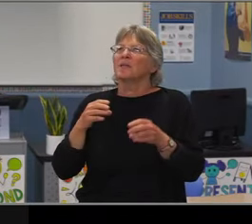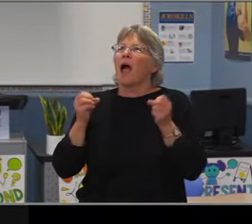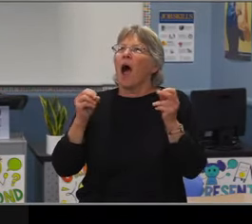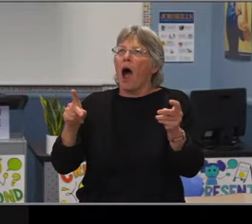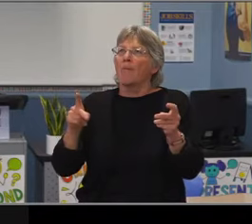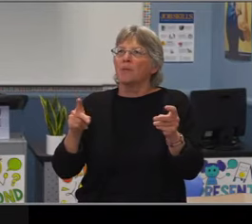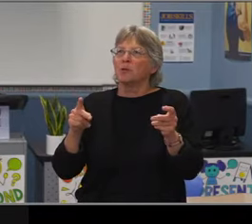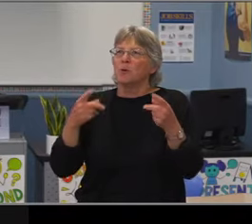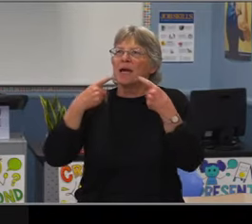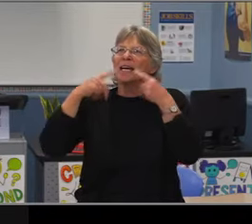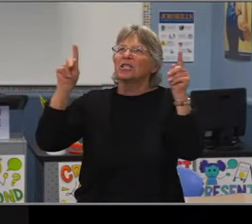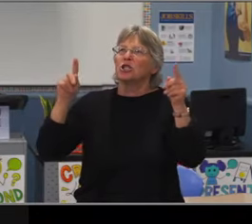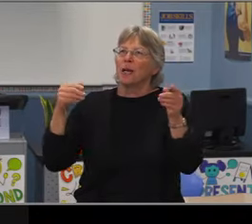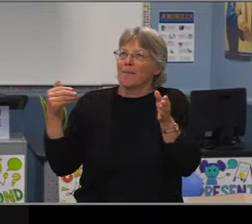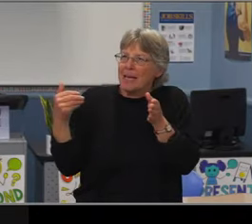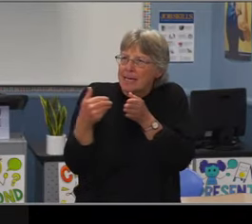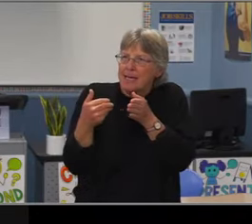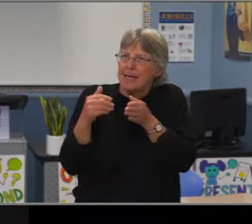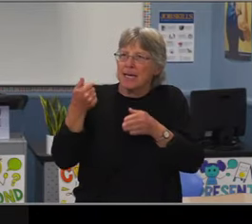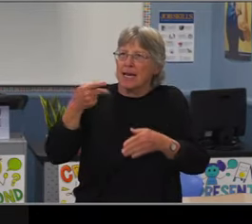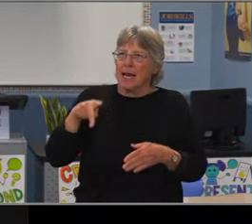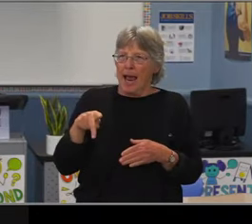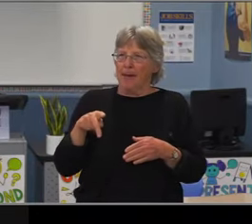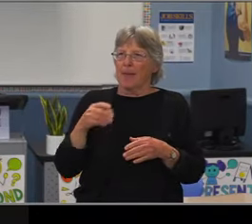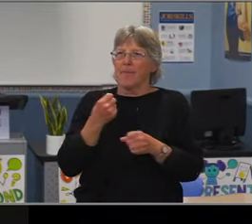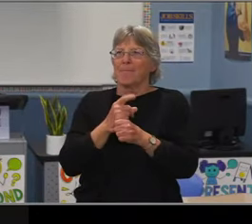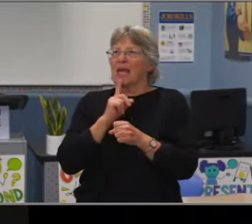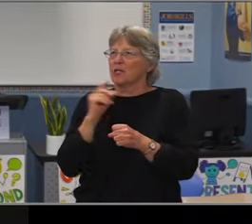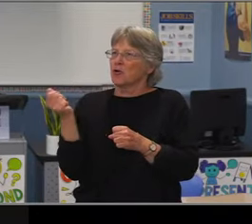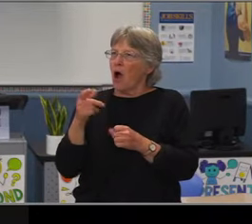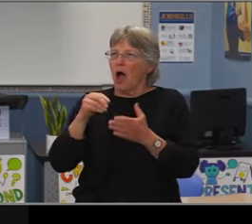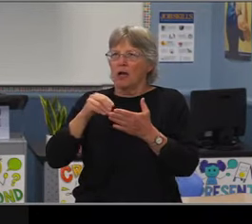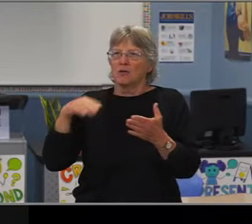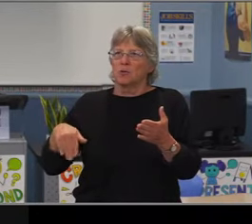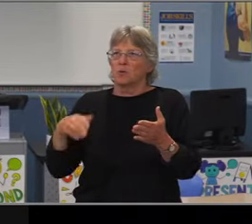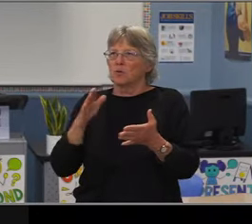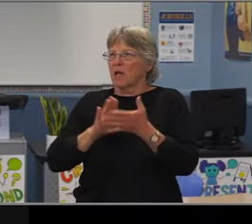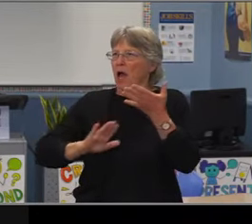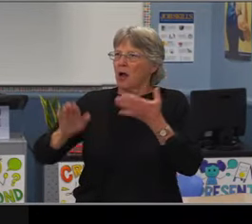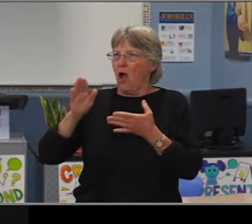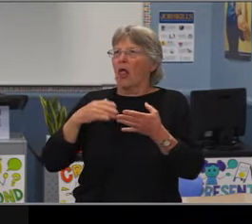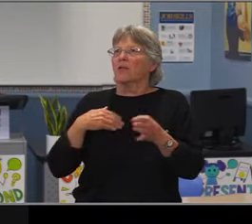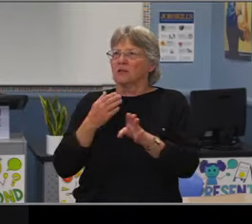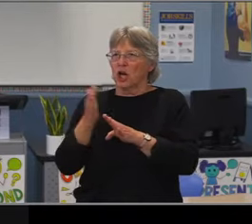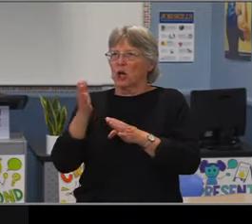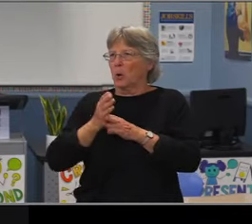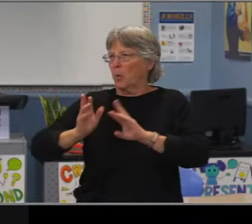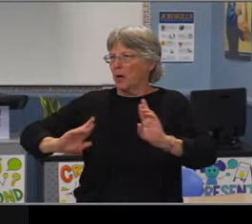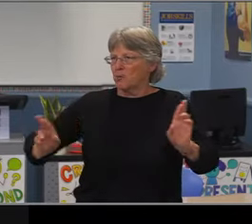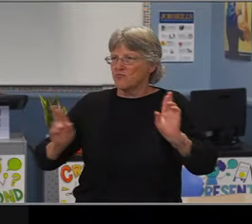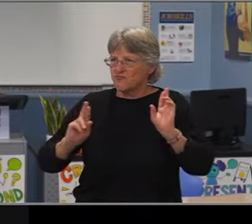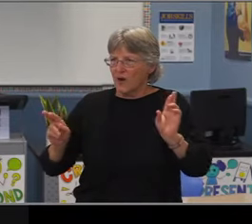They spoke about the experience of living through a pandemic and learning at a distance and all of the challenges